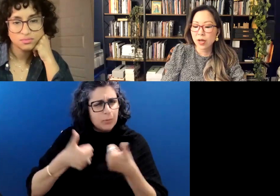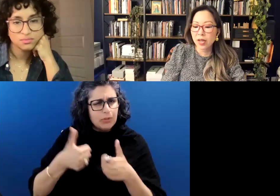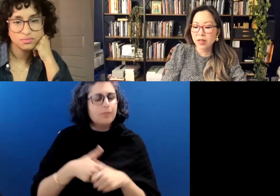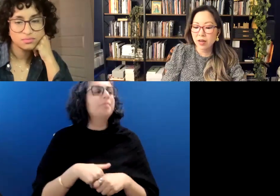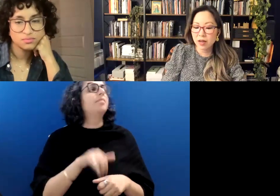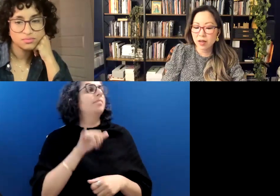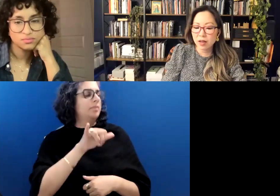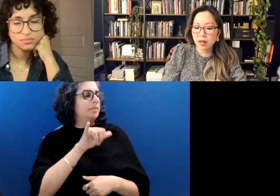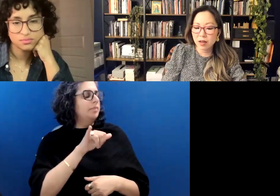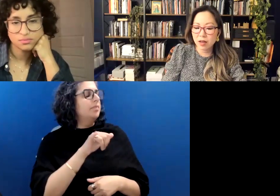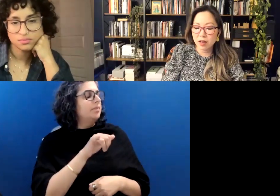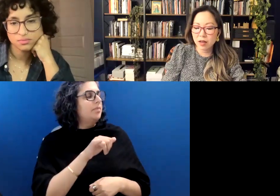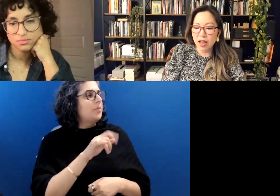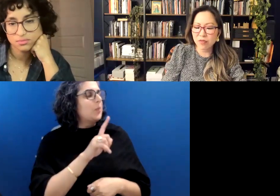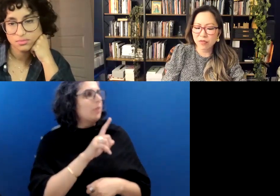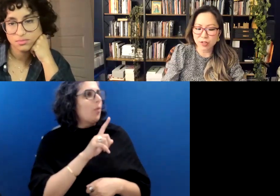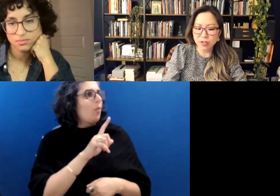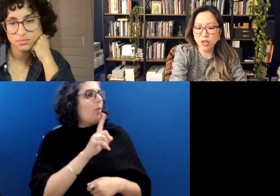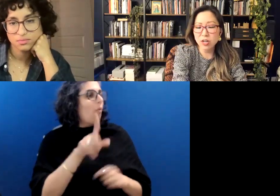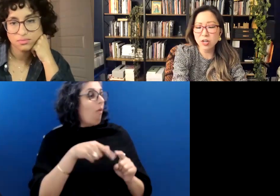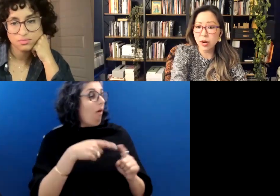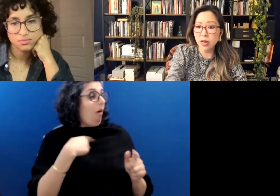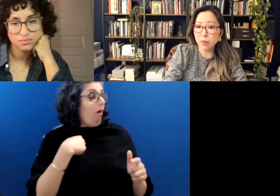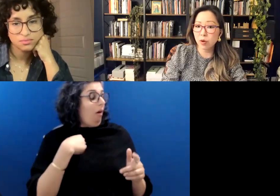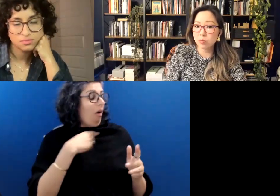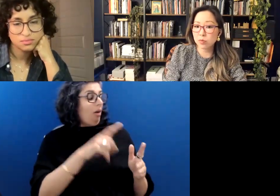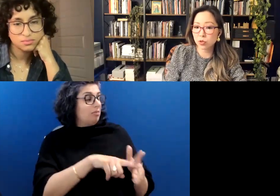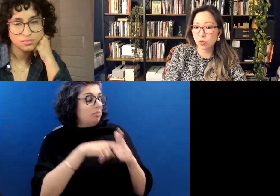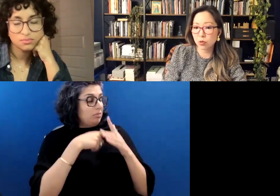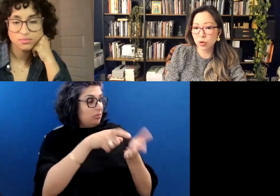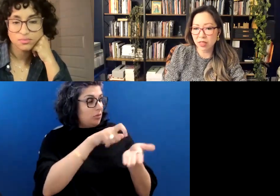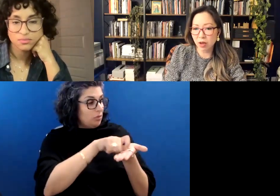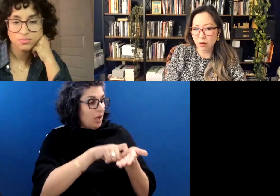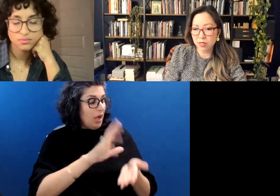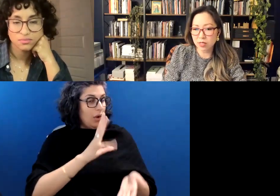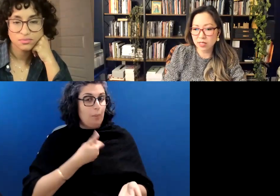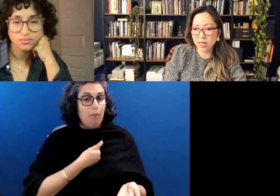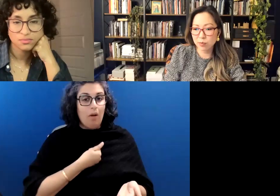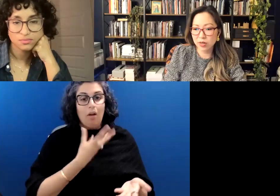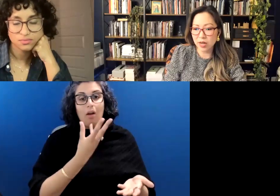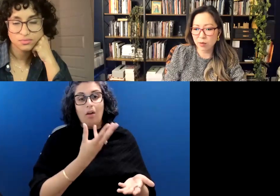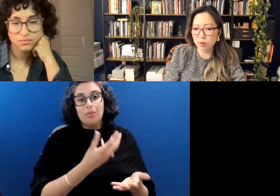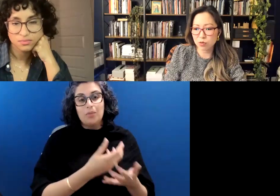When I first started writing poems toward what I thought was the second book, I was